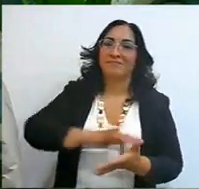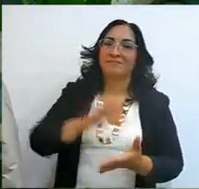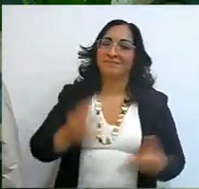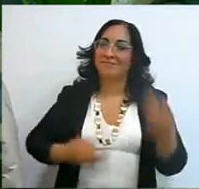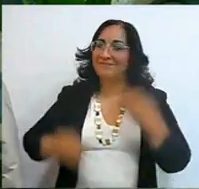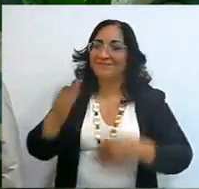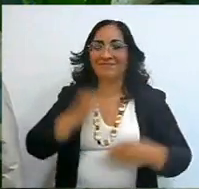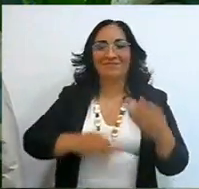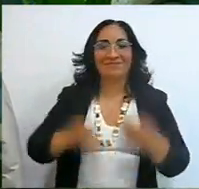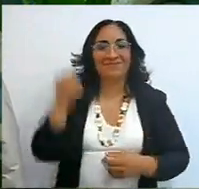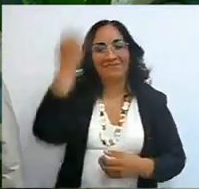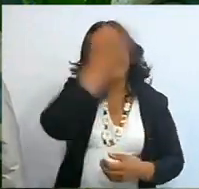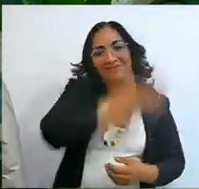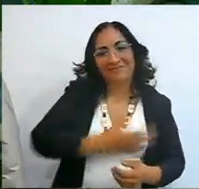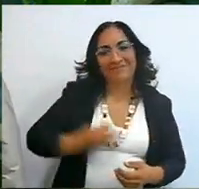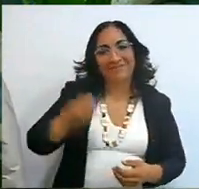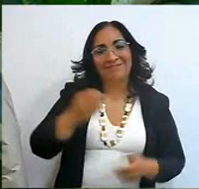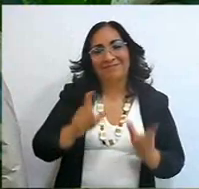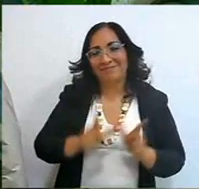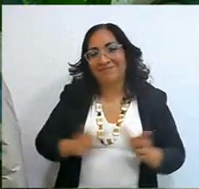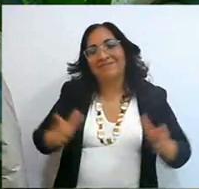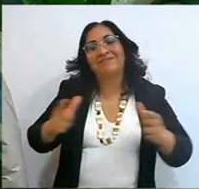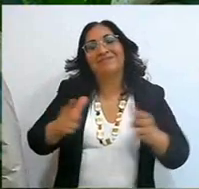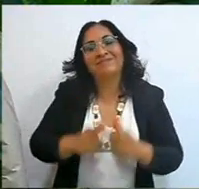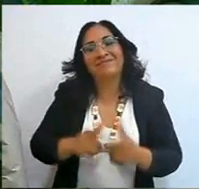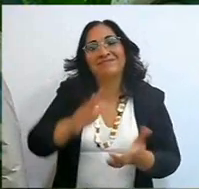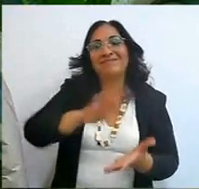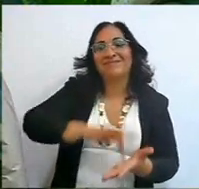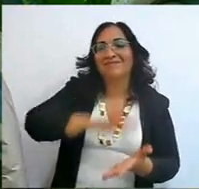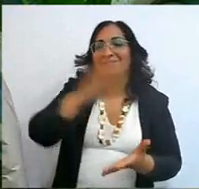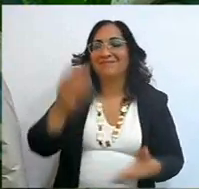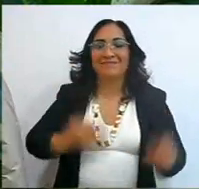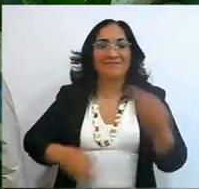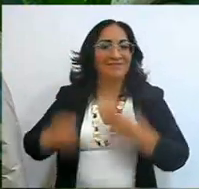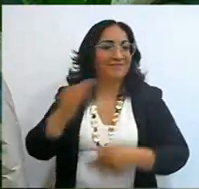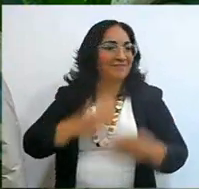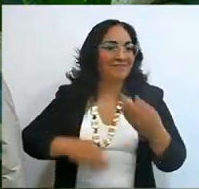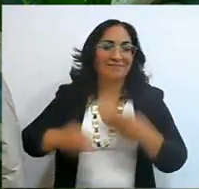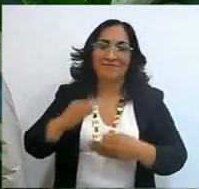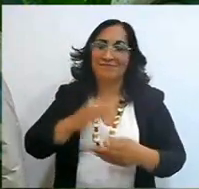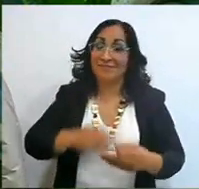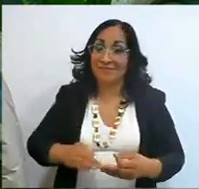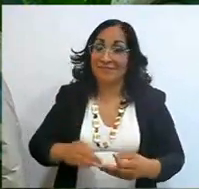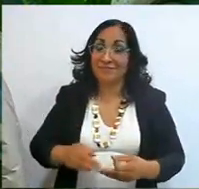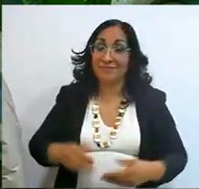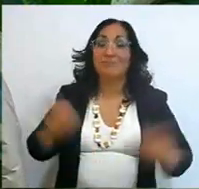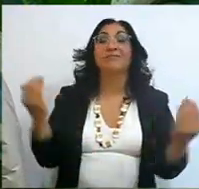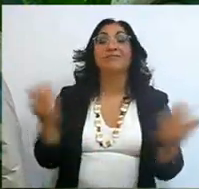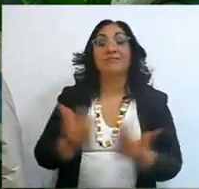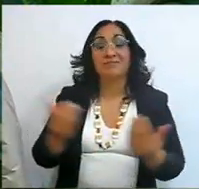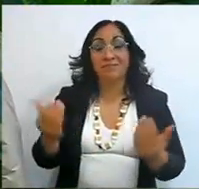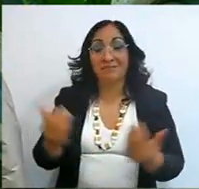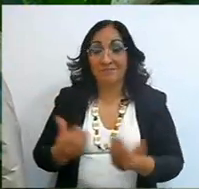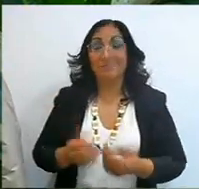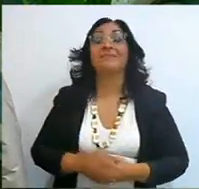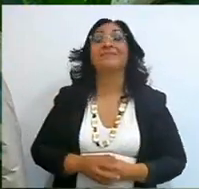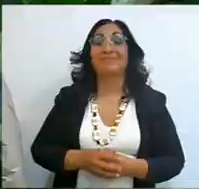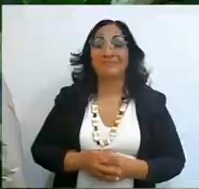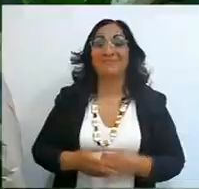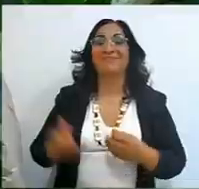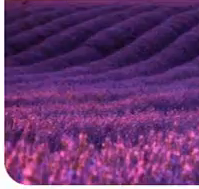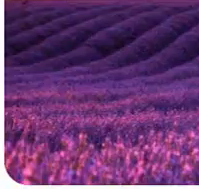beautiful group of praise, singers, thank you, all of us who do this work thank you,